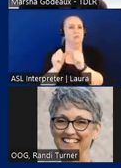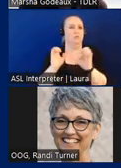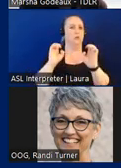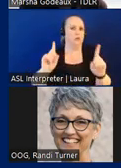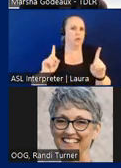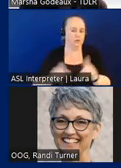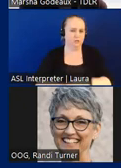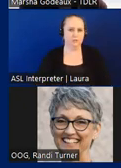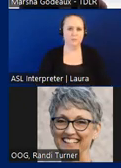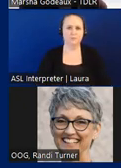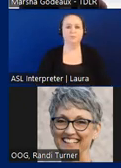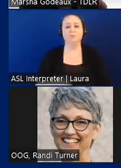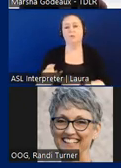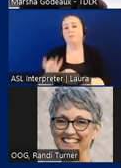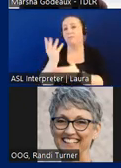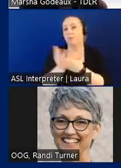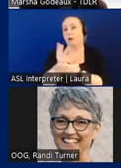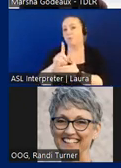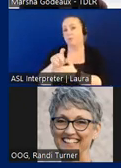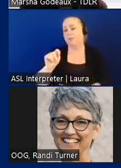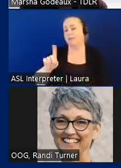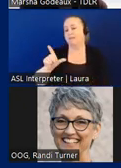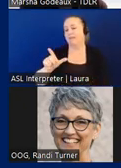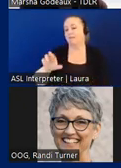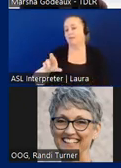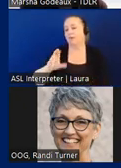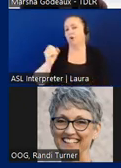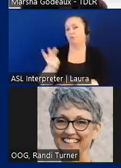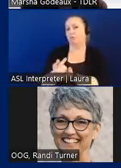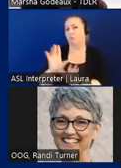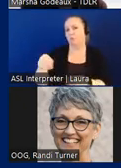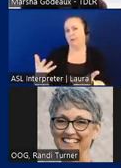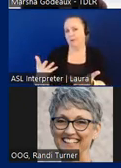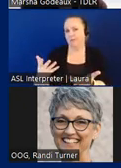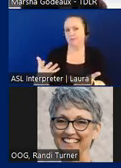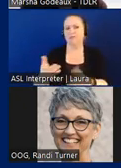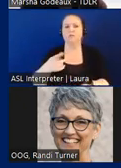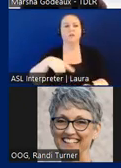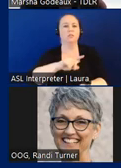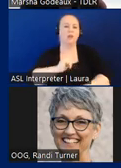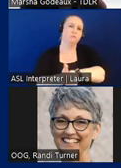four of those being tdlr approved providers they are free to set their own fees for plan review